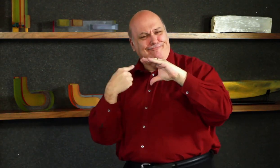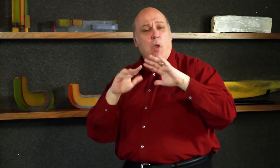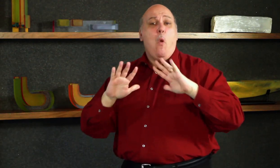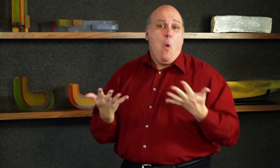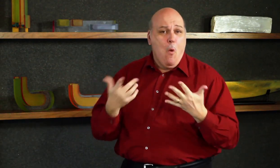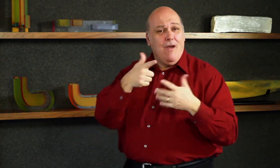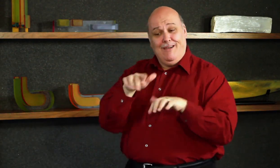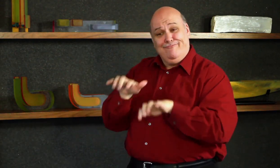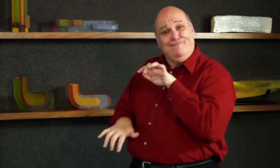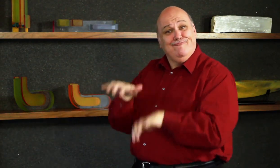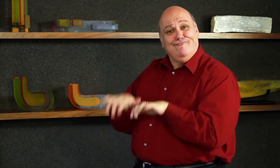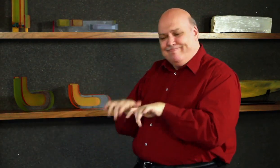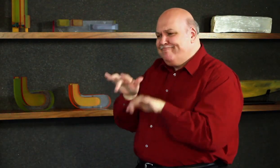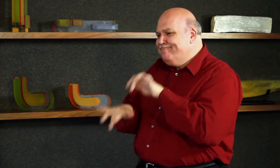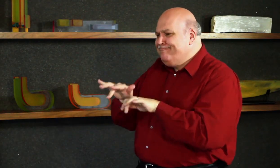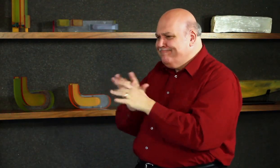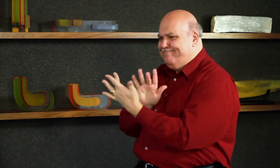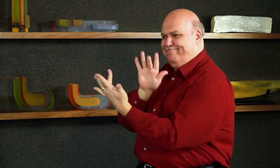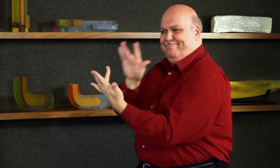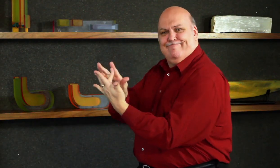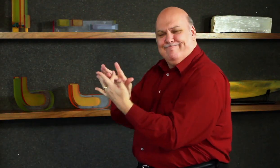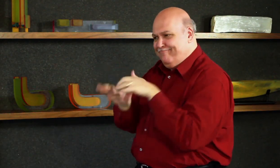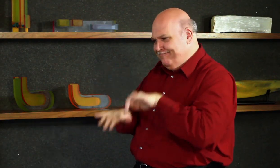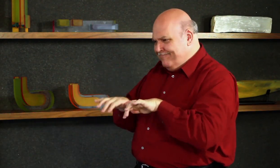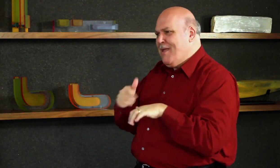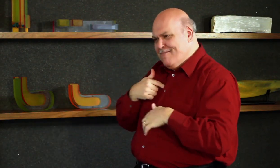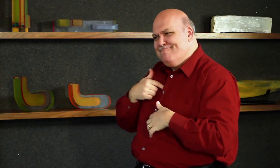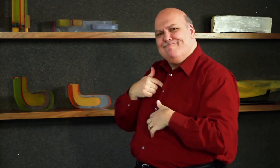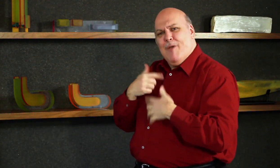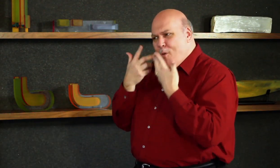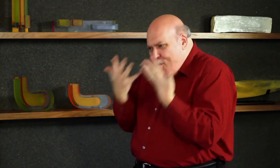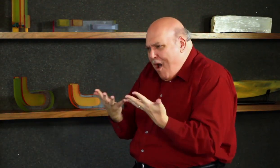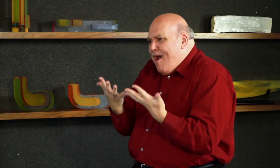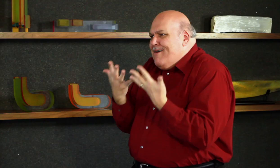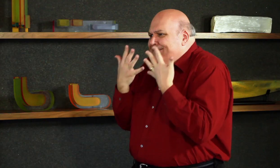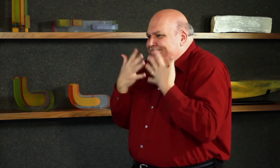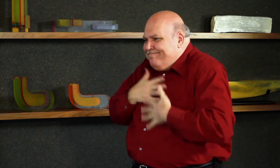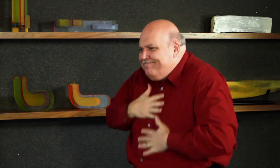Go to our website and contact us! We